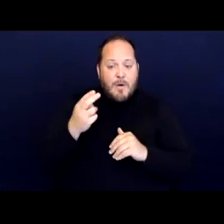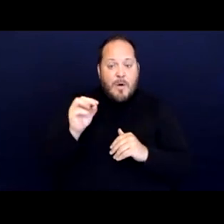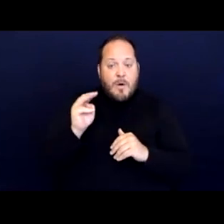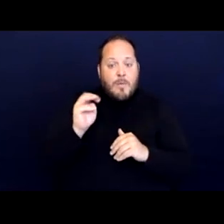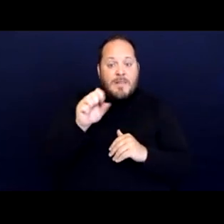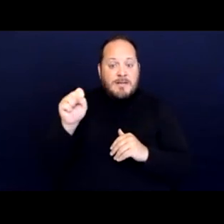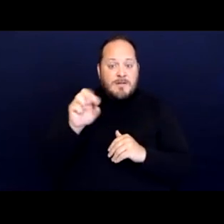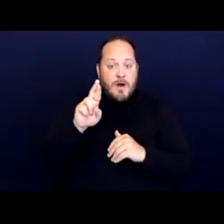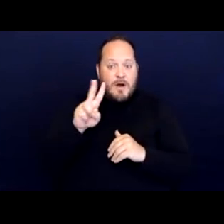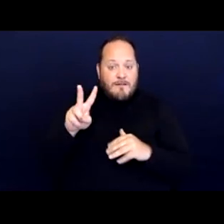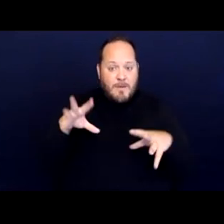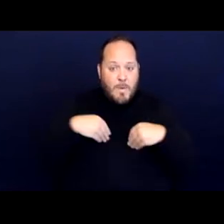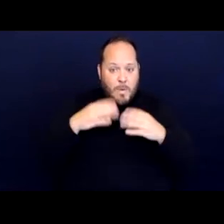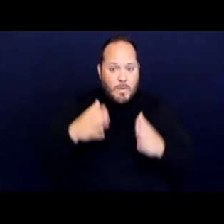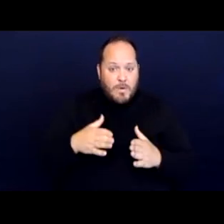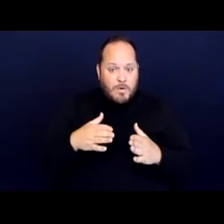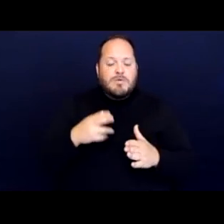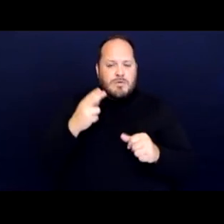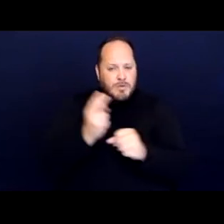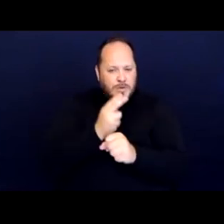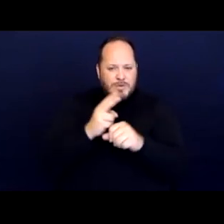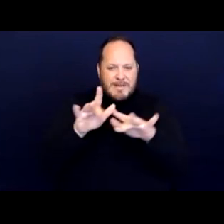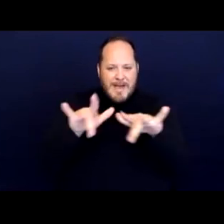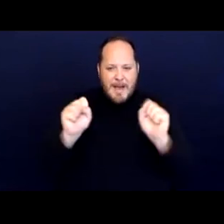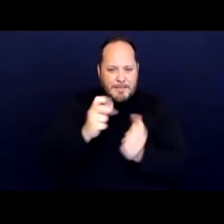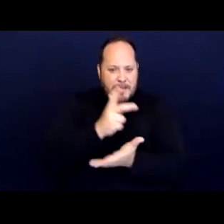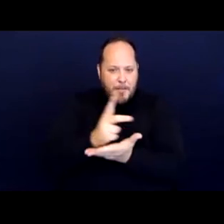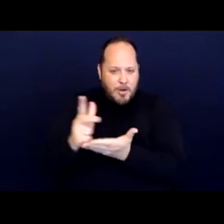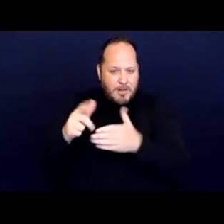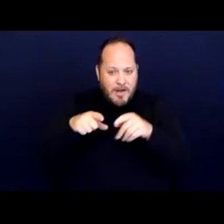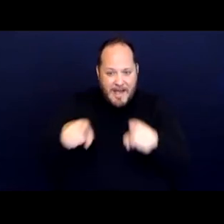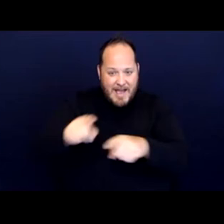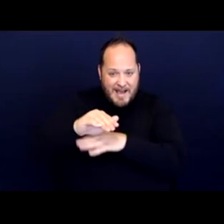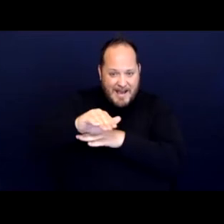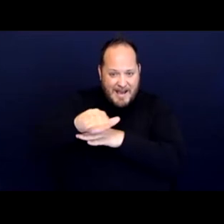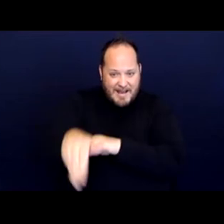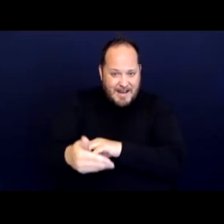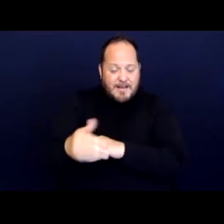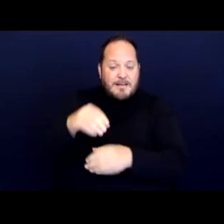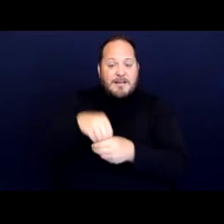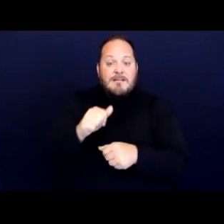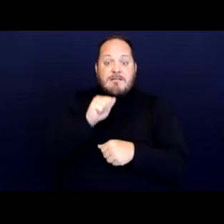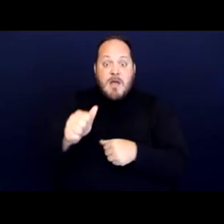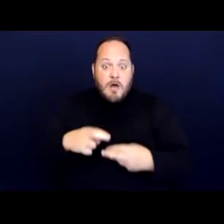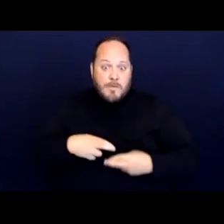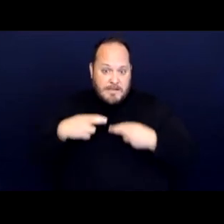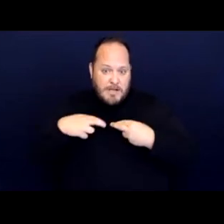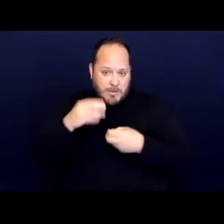to use empty parking lots at night in non residential neighborhoods.